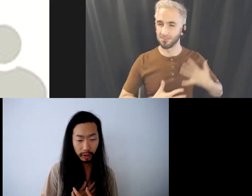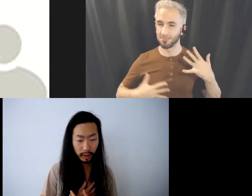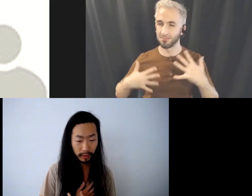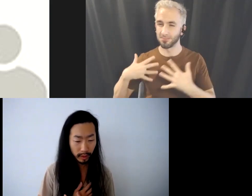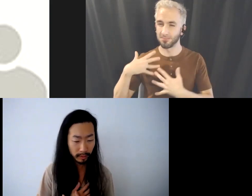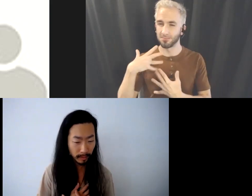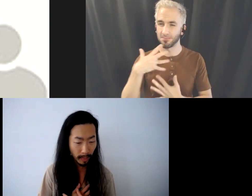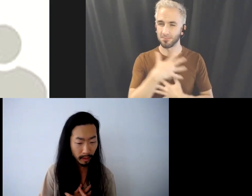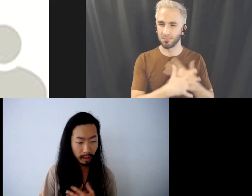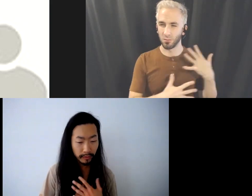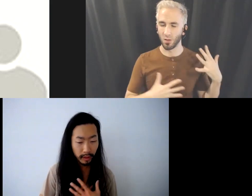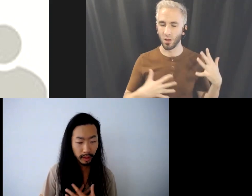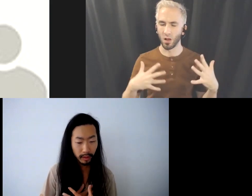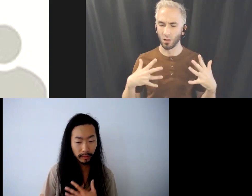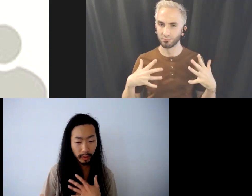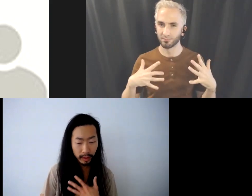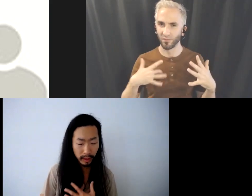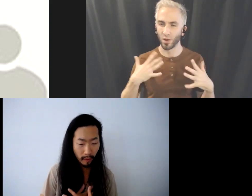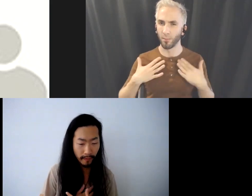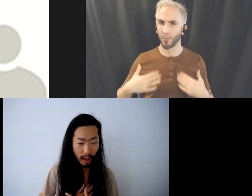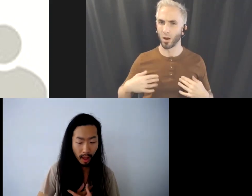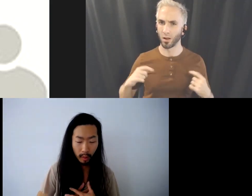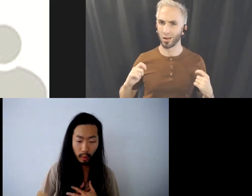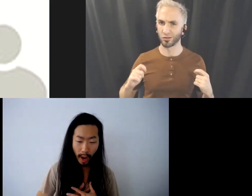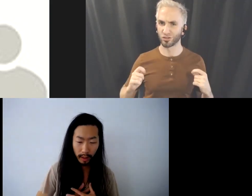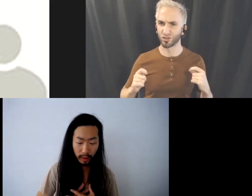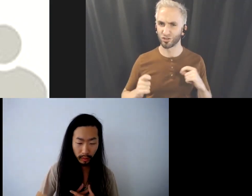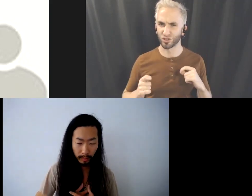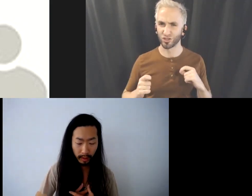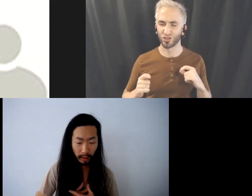body shifts this feeling frequency of gratitude may start to come in.